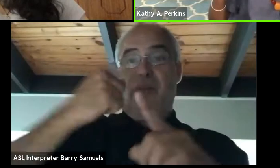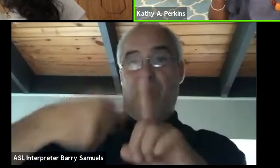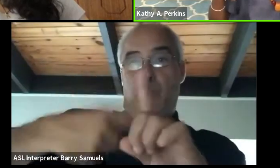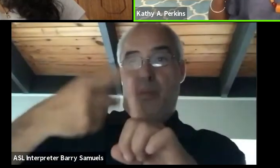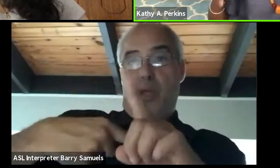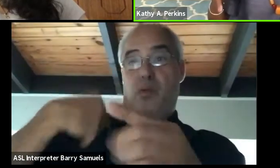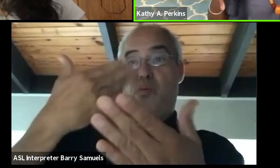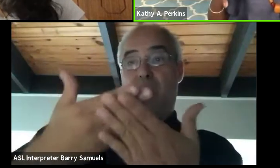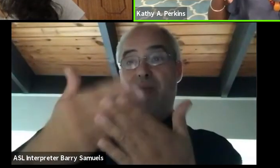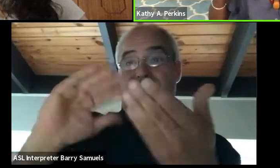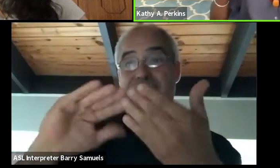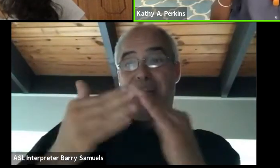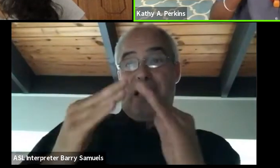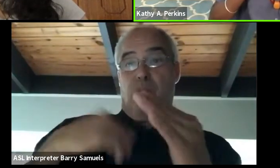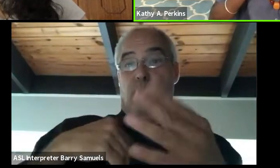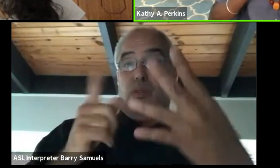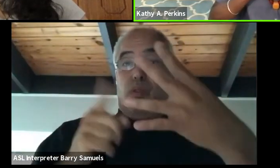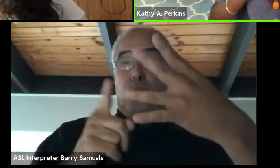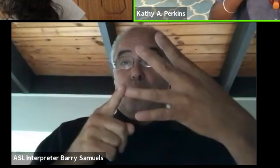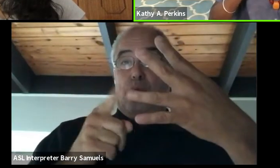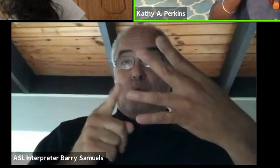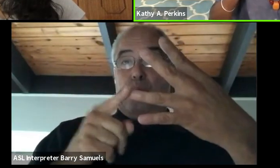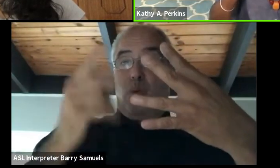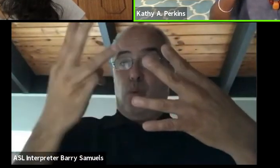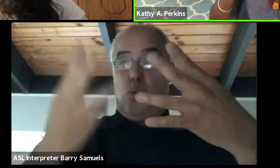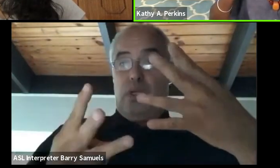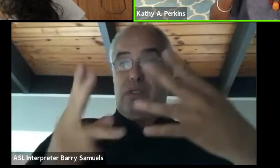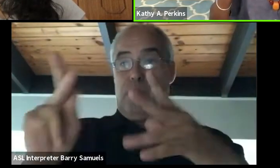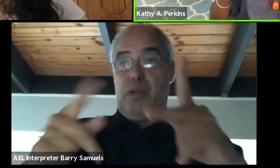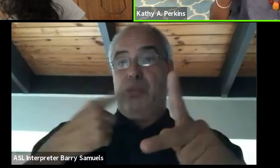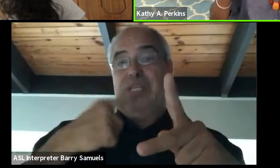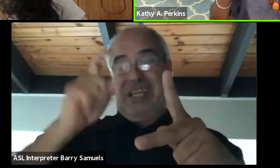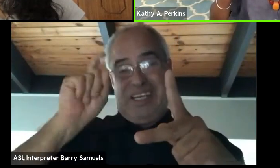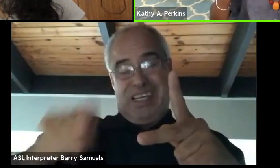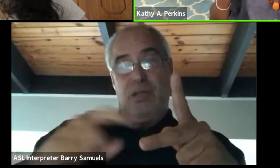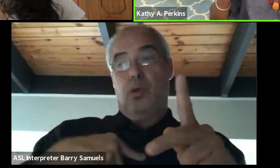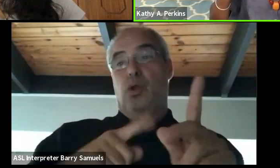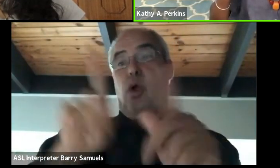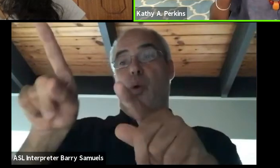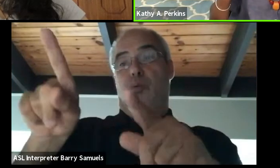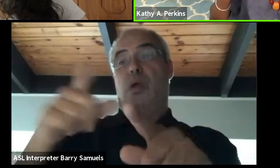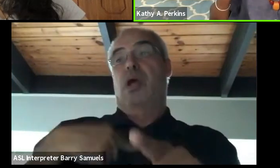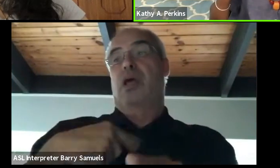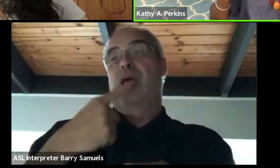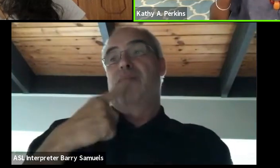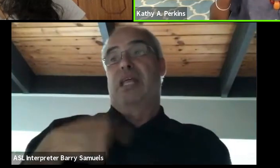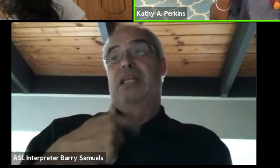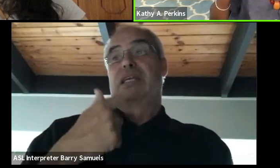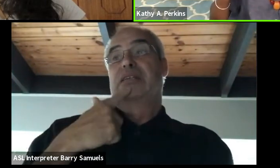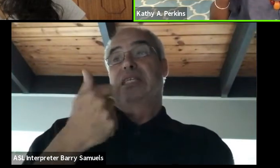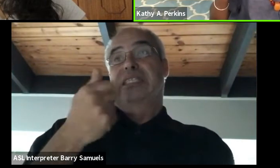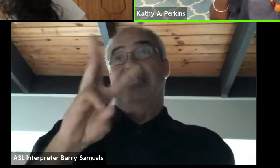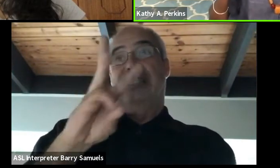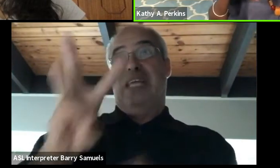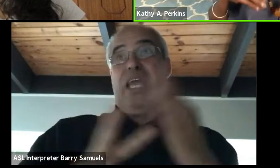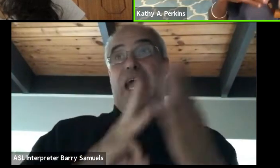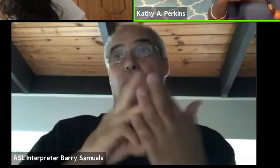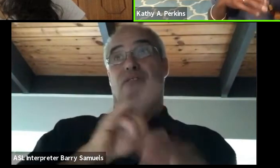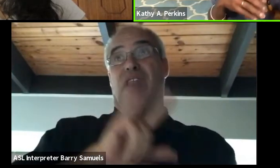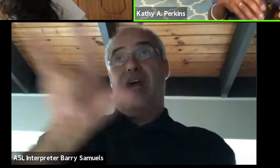that third Wednesday. And so people said, you have to go, it's like, I just had a 16 hour flight or a 12 hour flight. I was like, I'm tired.